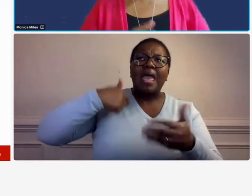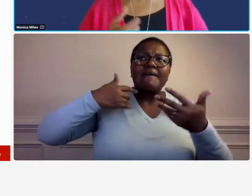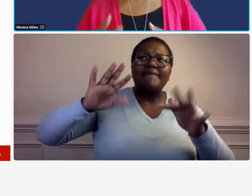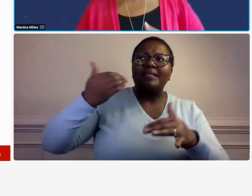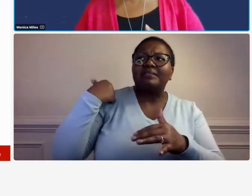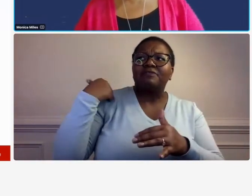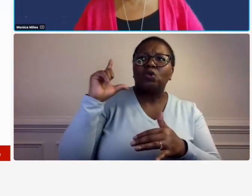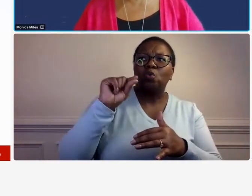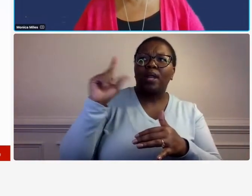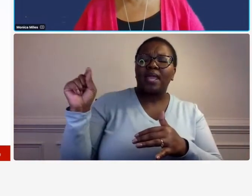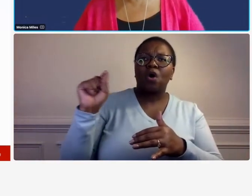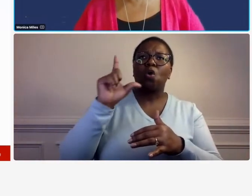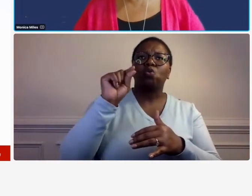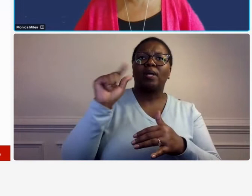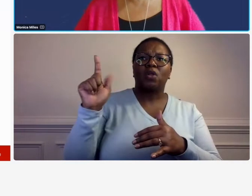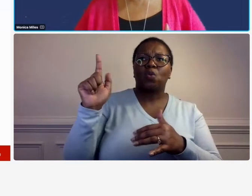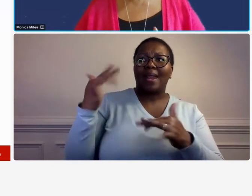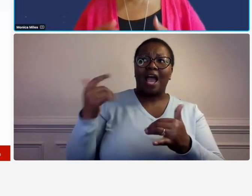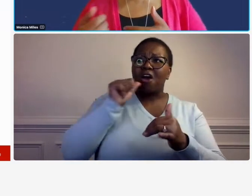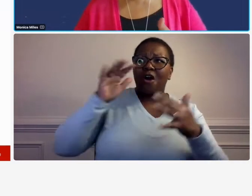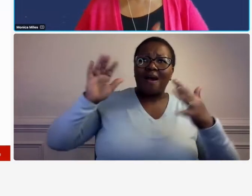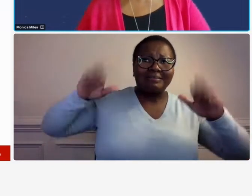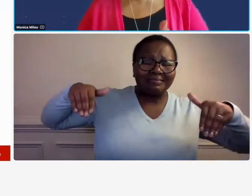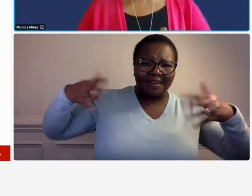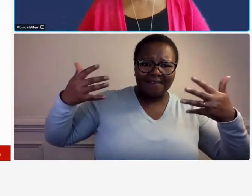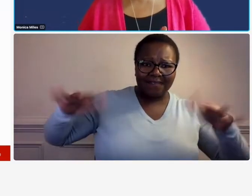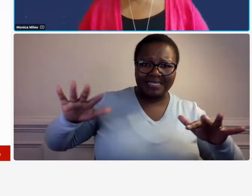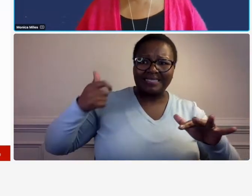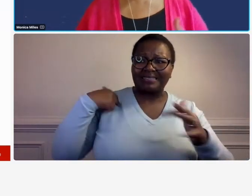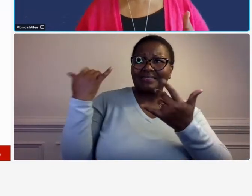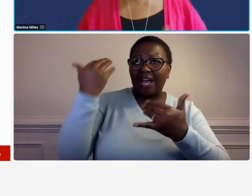our 2021 audit is not finished yet but i know that overhead rate's going to be higher so let us give